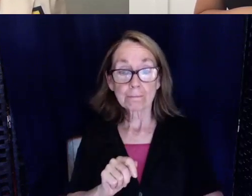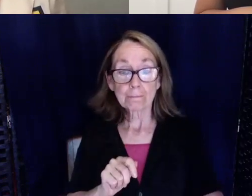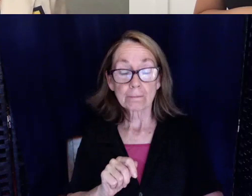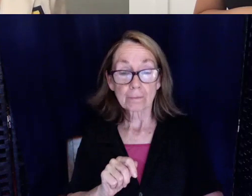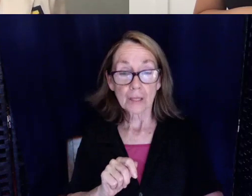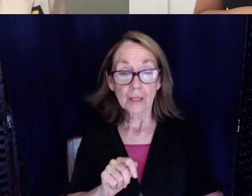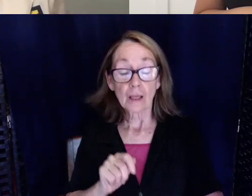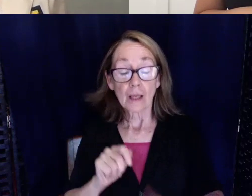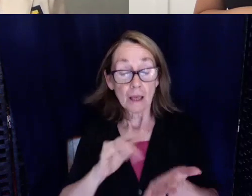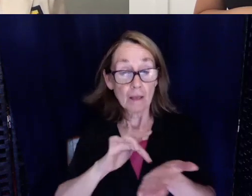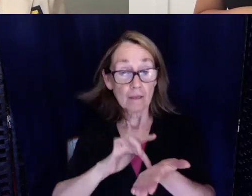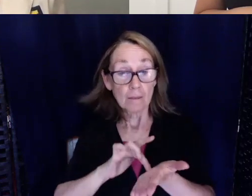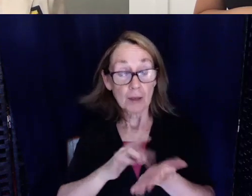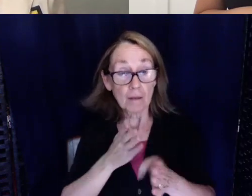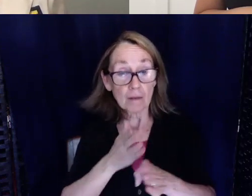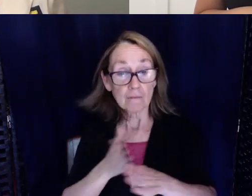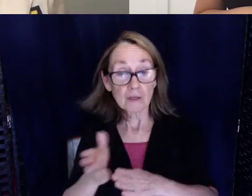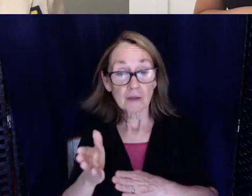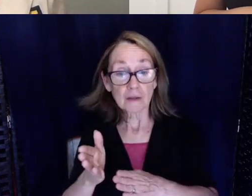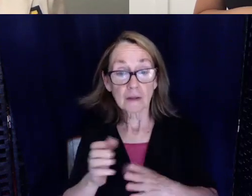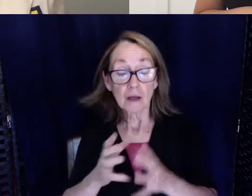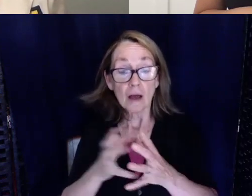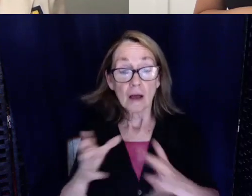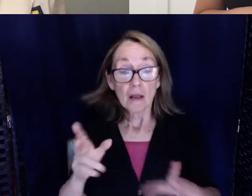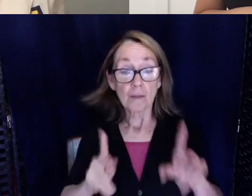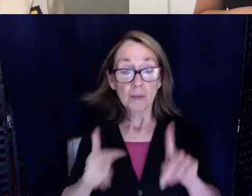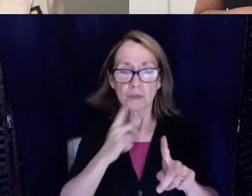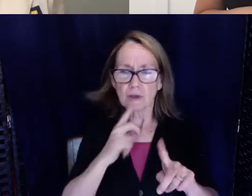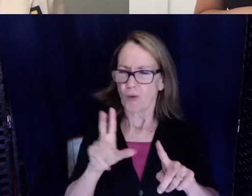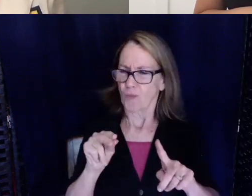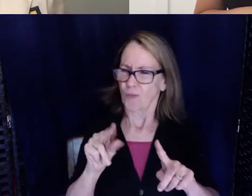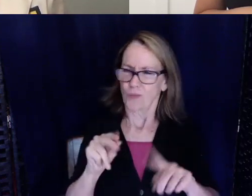field, a lot of people would tell you oh no you can't do that because it's